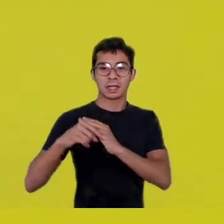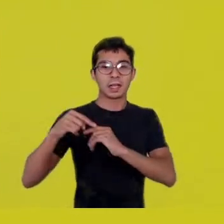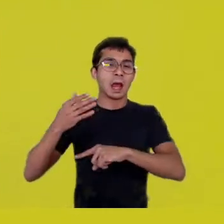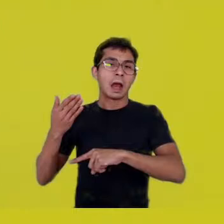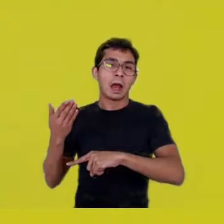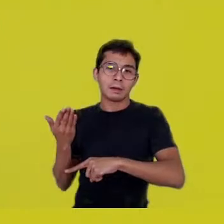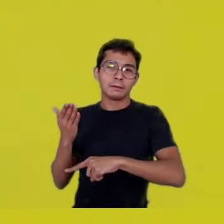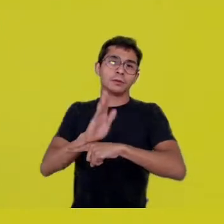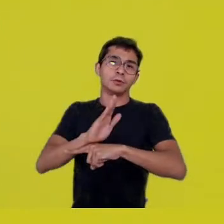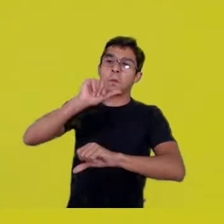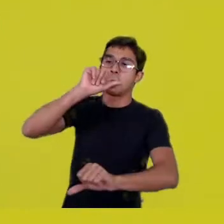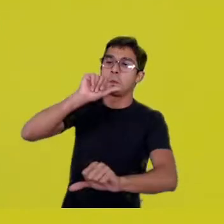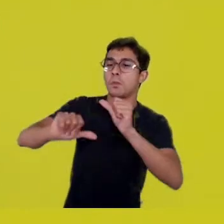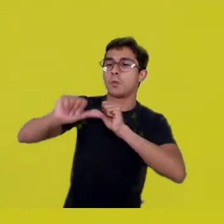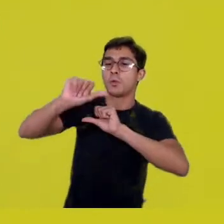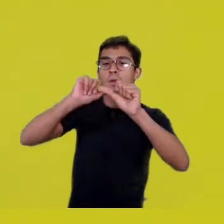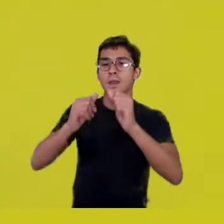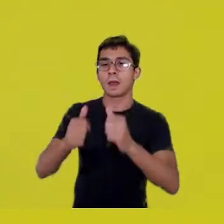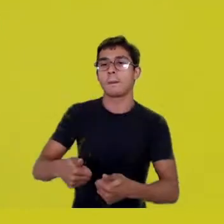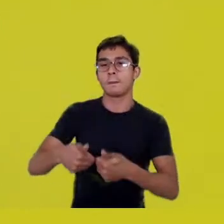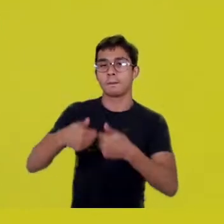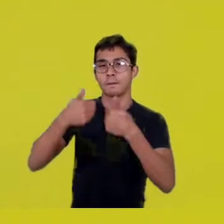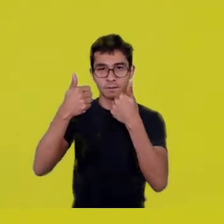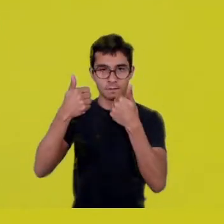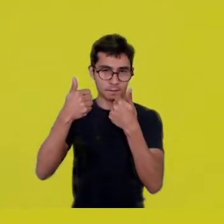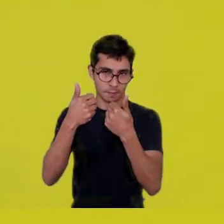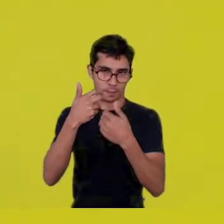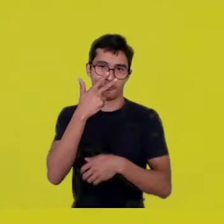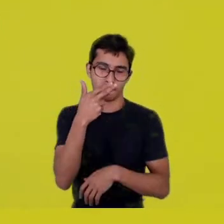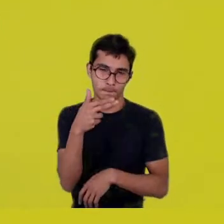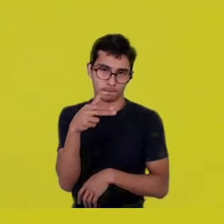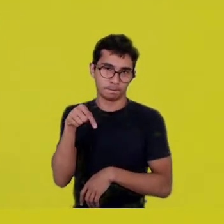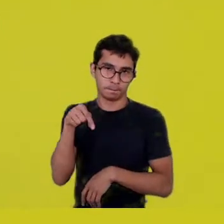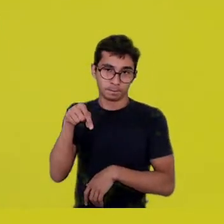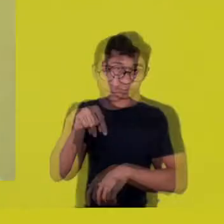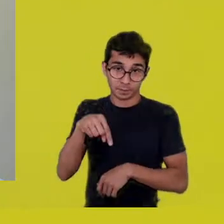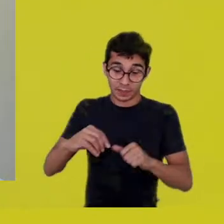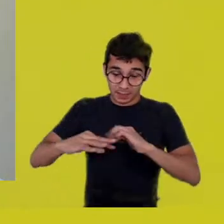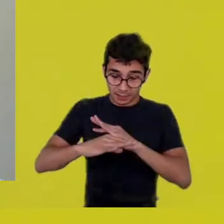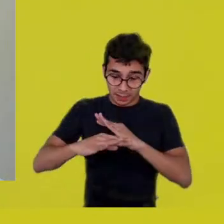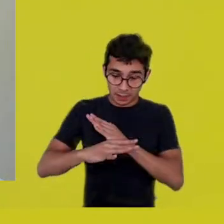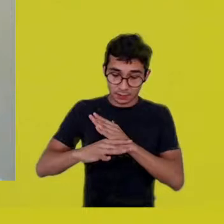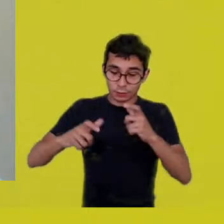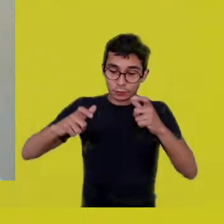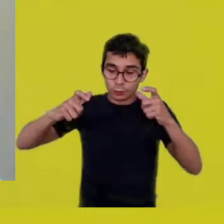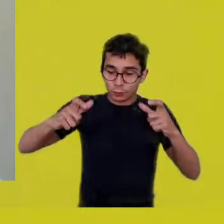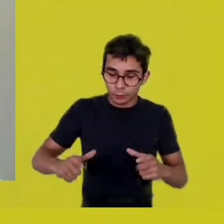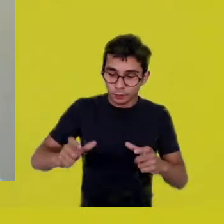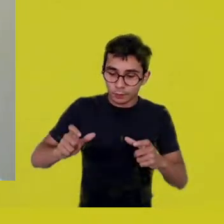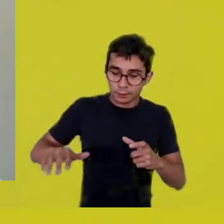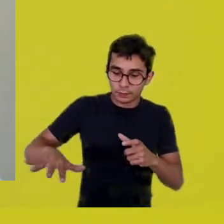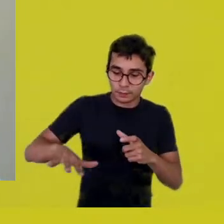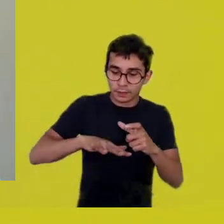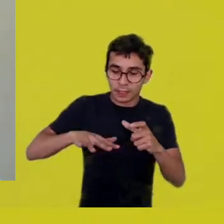as a... a cloistered place,